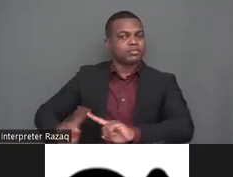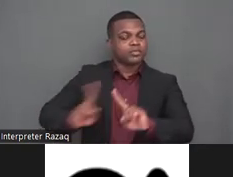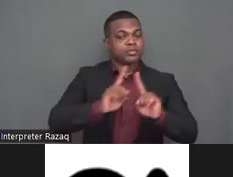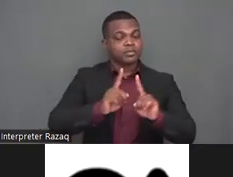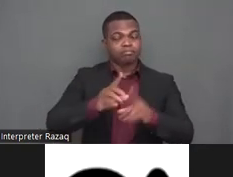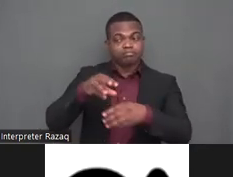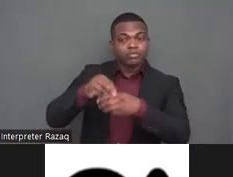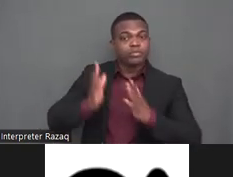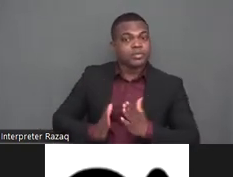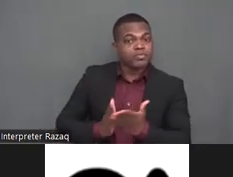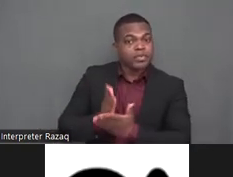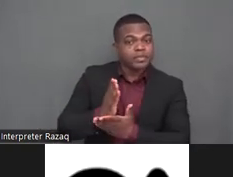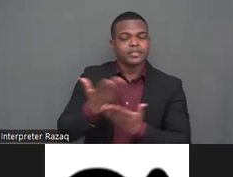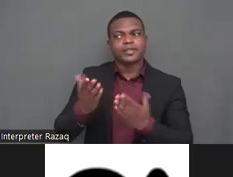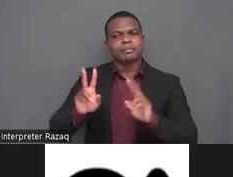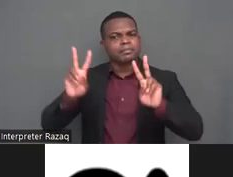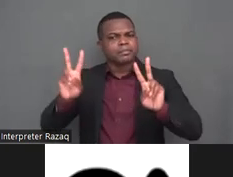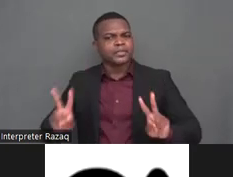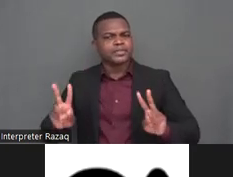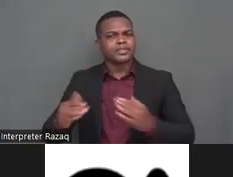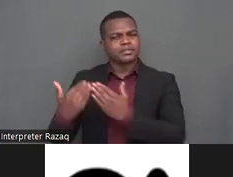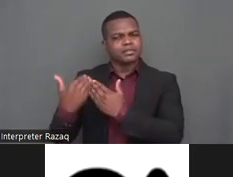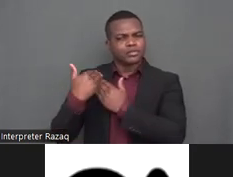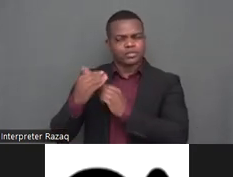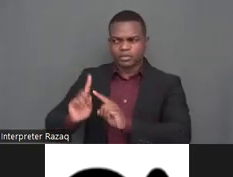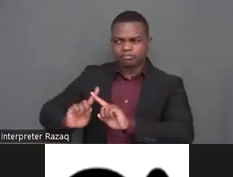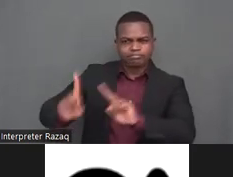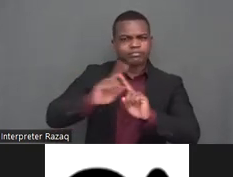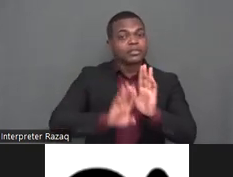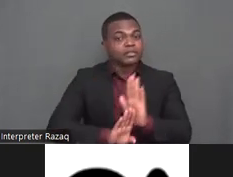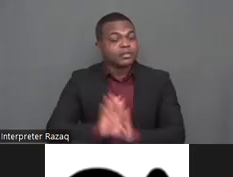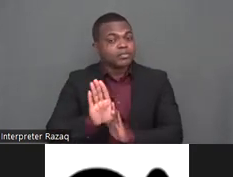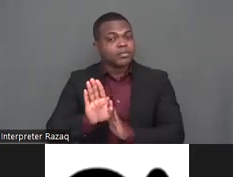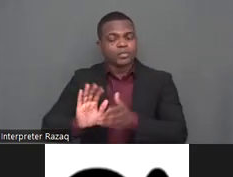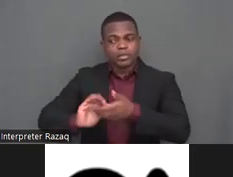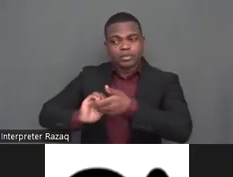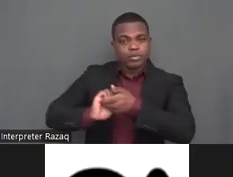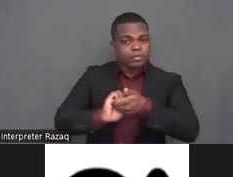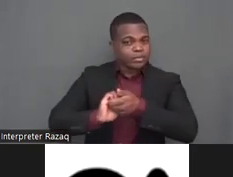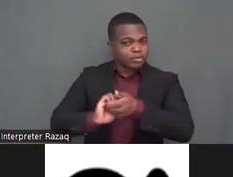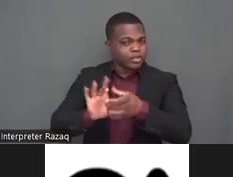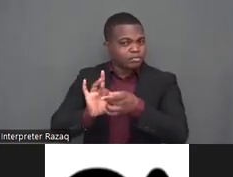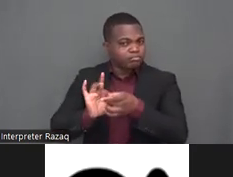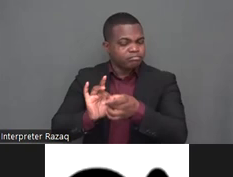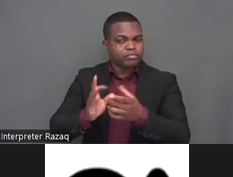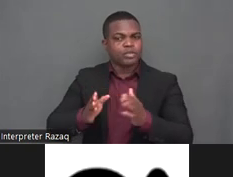made a commitment to anchor our policies firmly in the rights of persons with disabilities namely